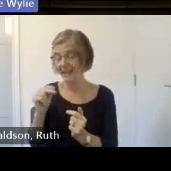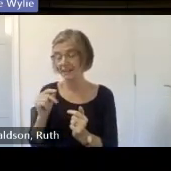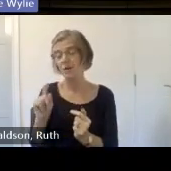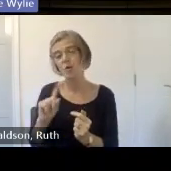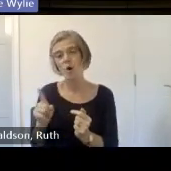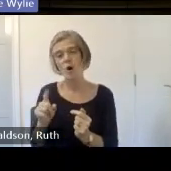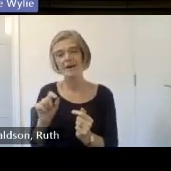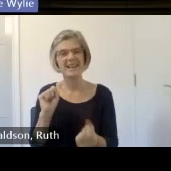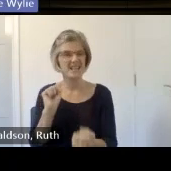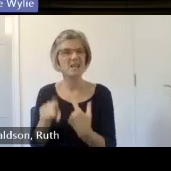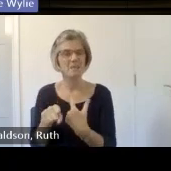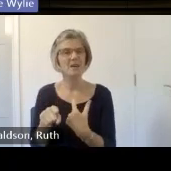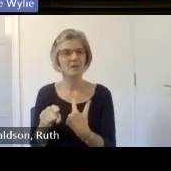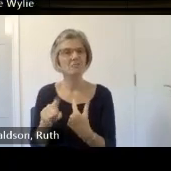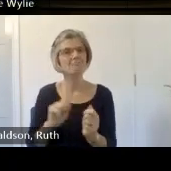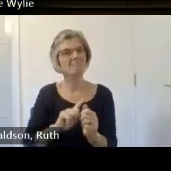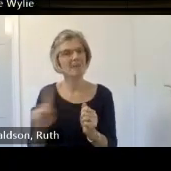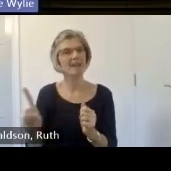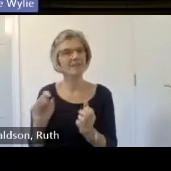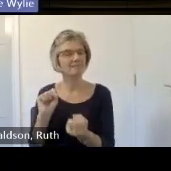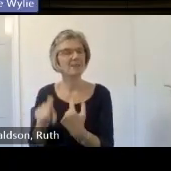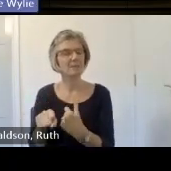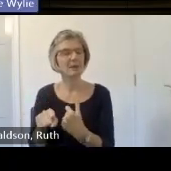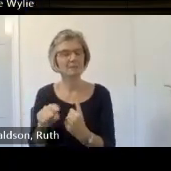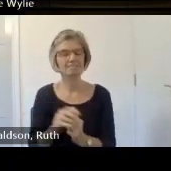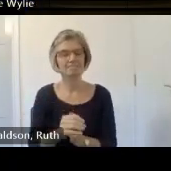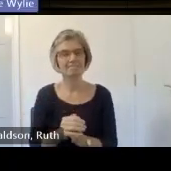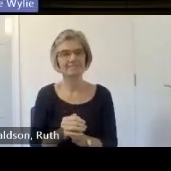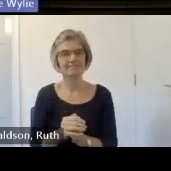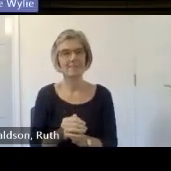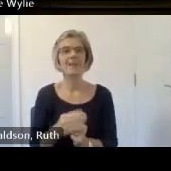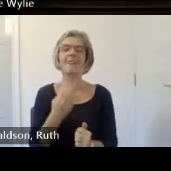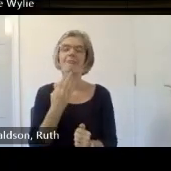yeah I'll be here for a we bit though thank you for listening everybody it's great that you all